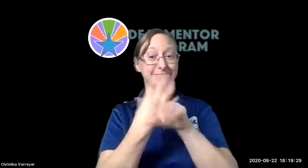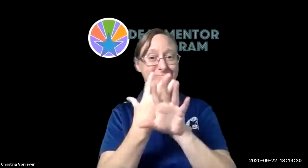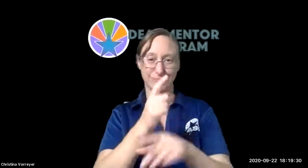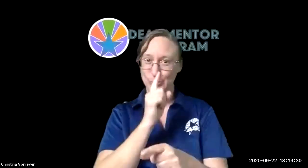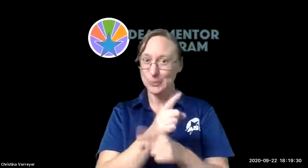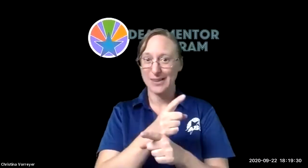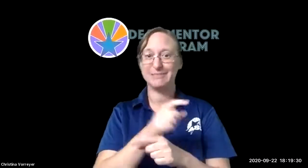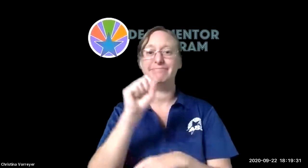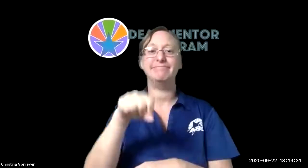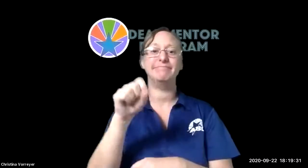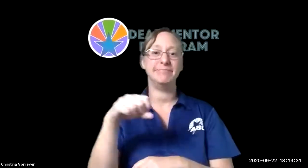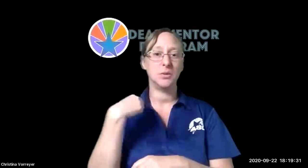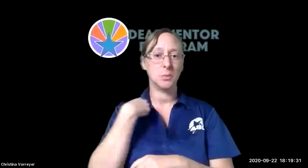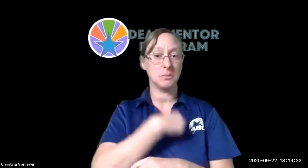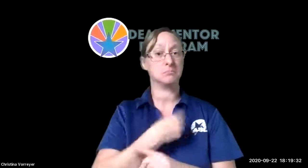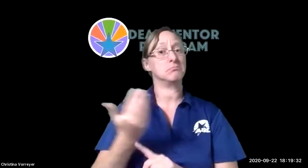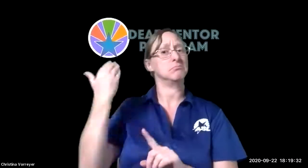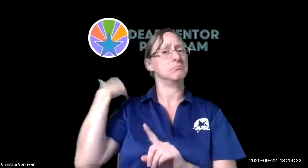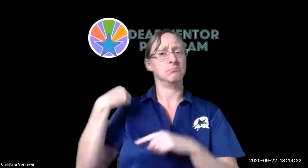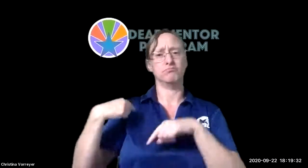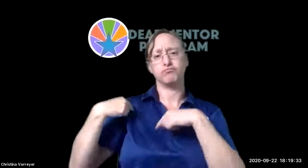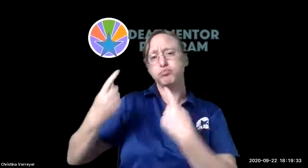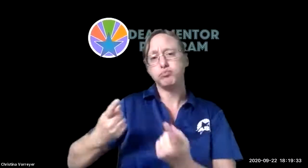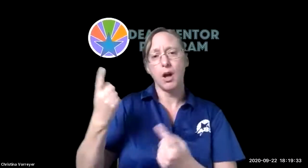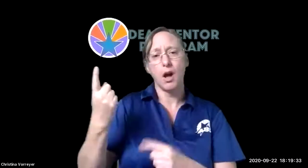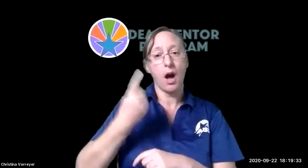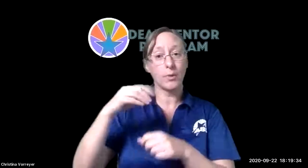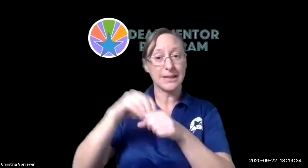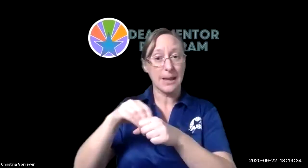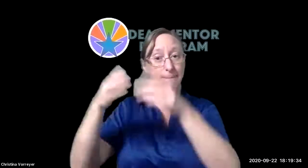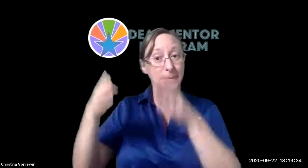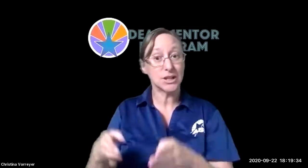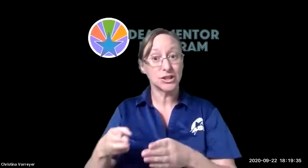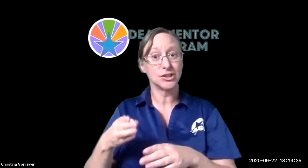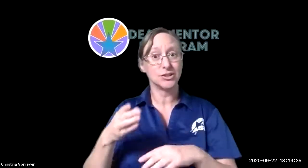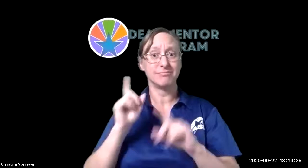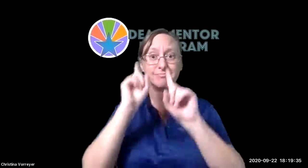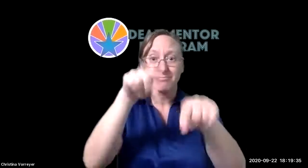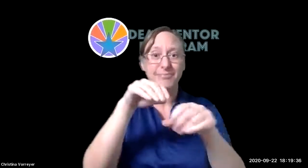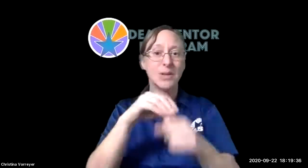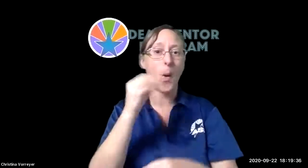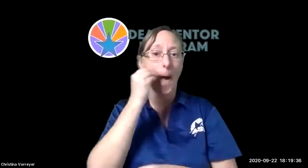as jennifer mentioned we are providing our services remotely